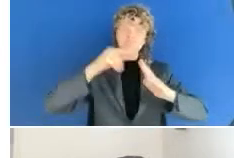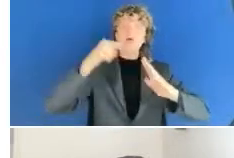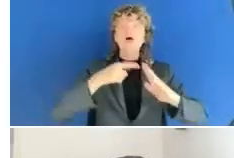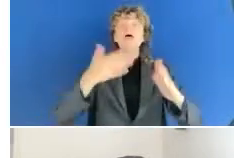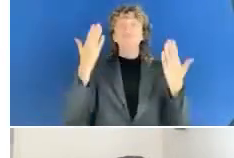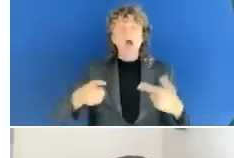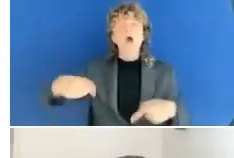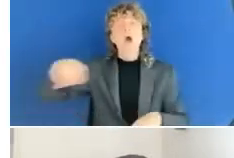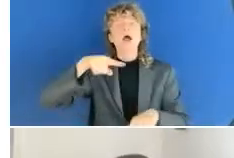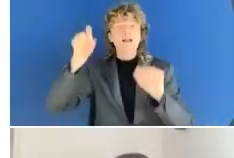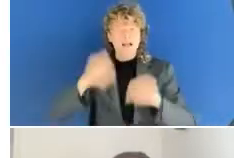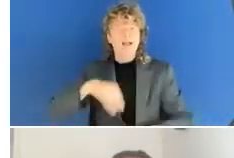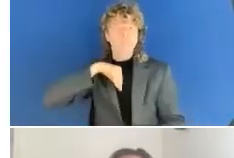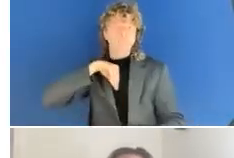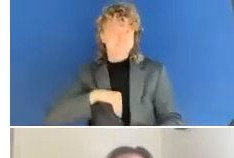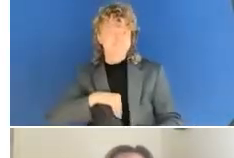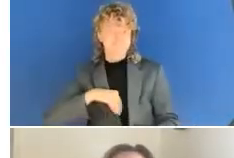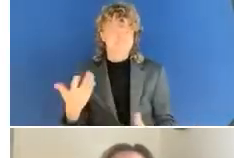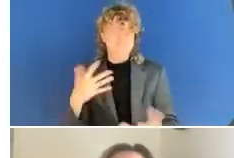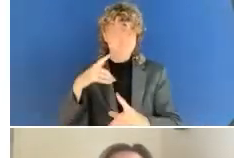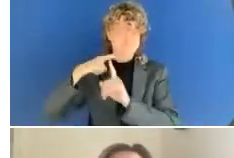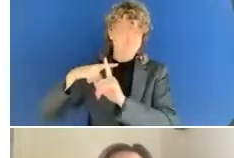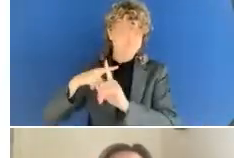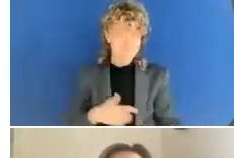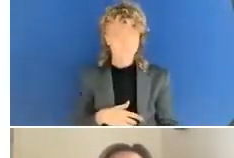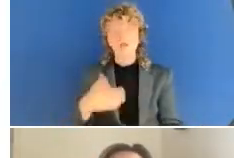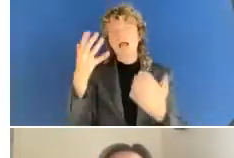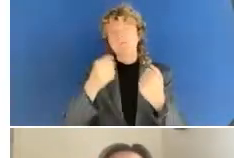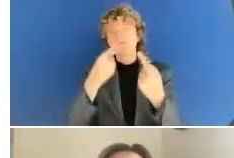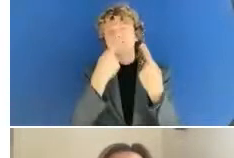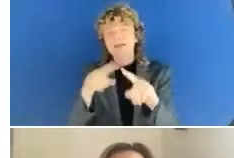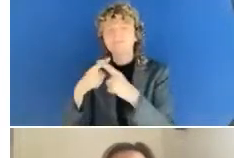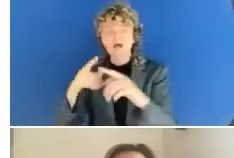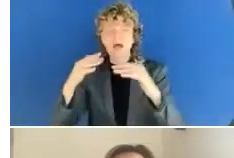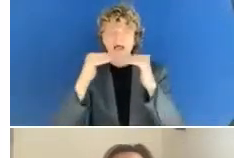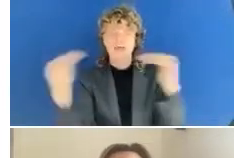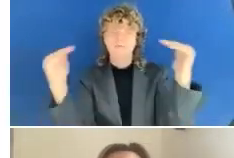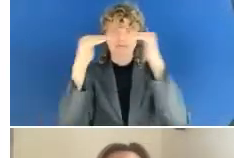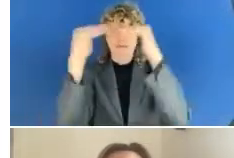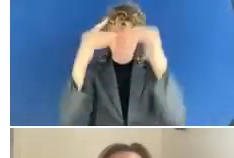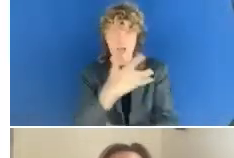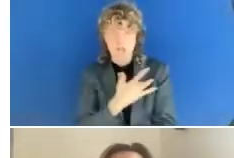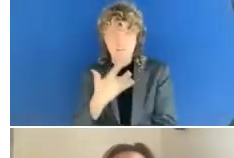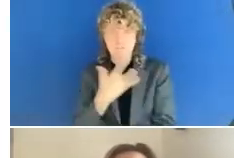So certainly, there's various levels of commitment and even full understanding of end users needs,